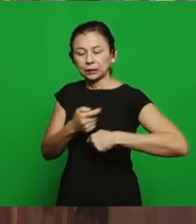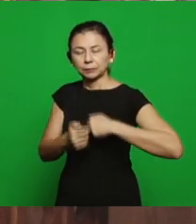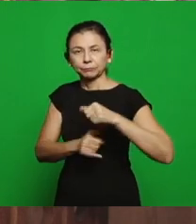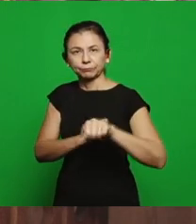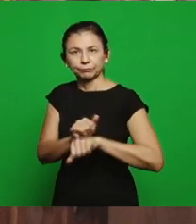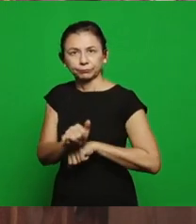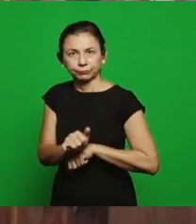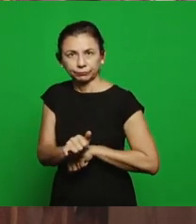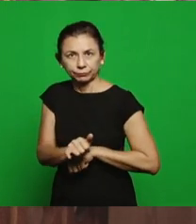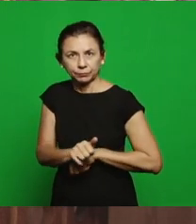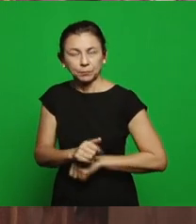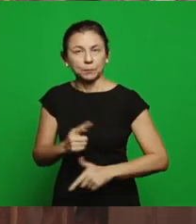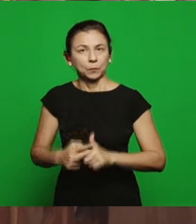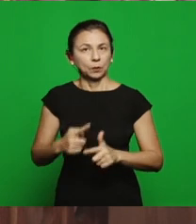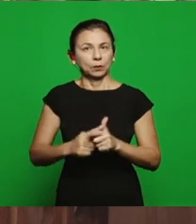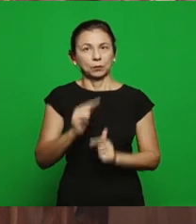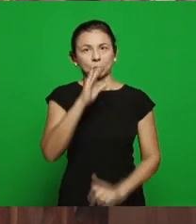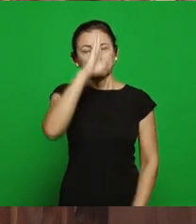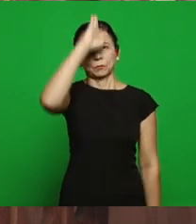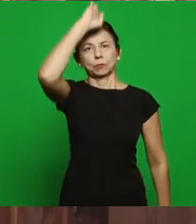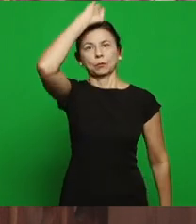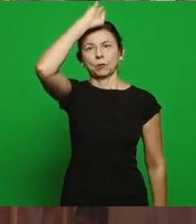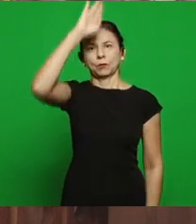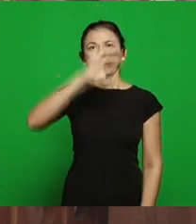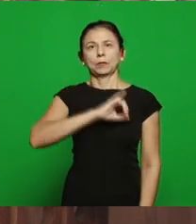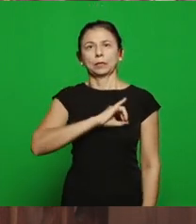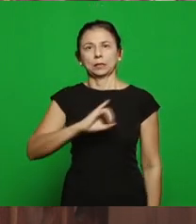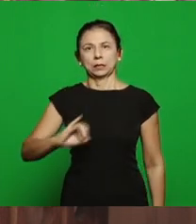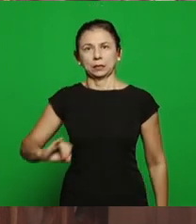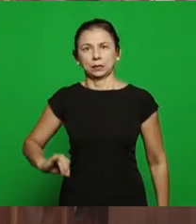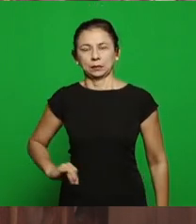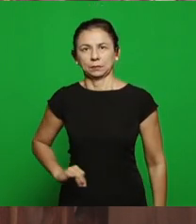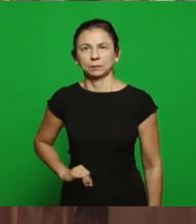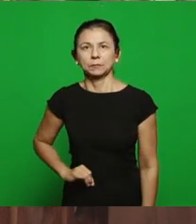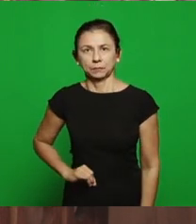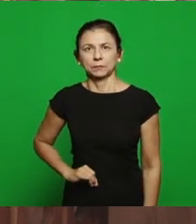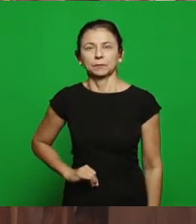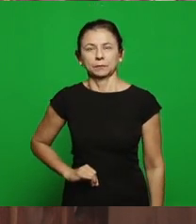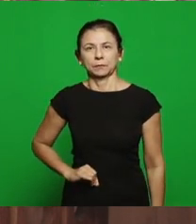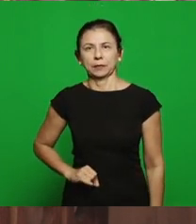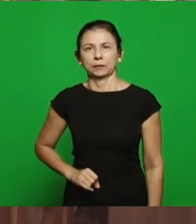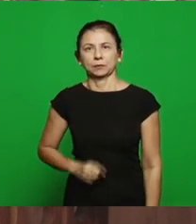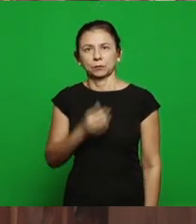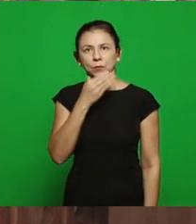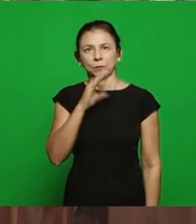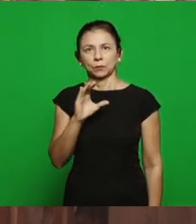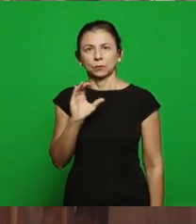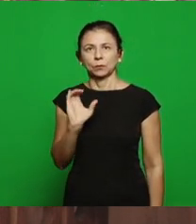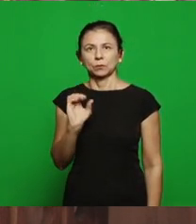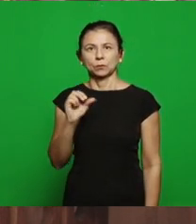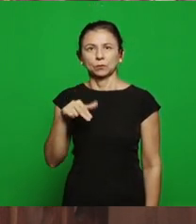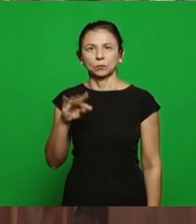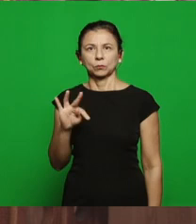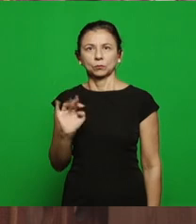The Roman Empire through Constantine has determined this: to end the persecution